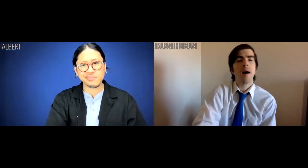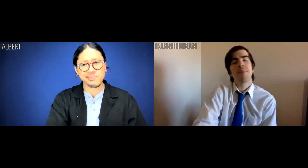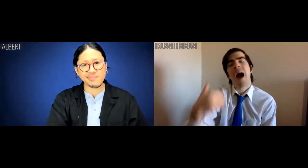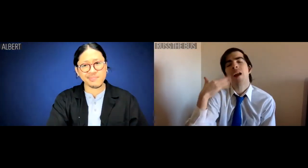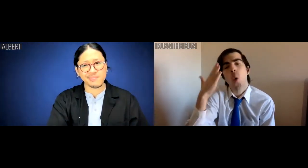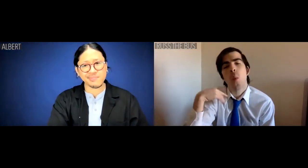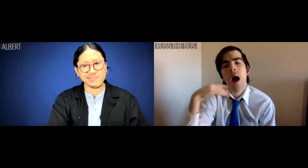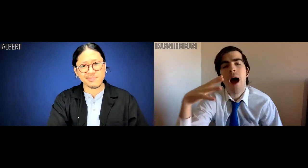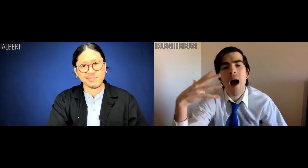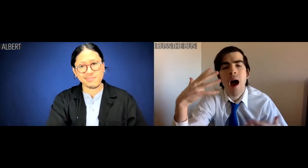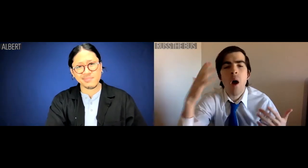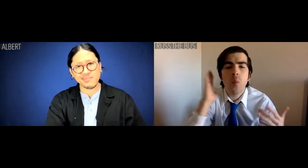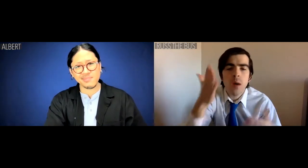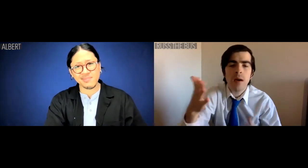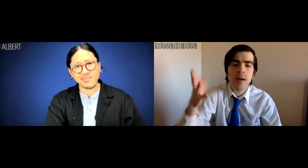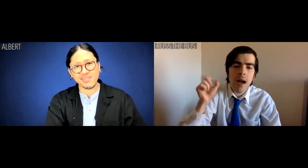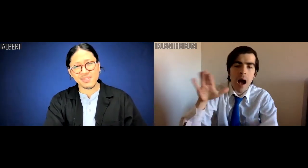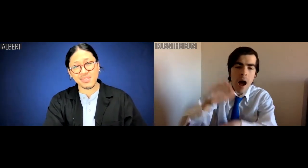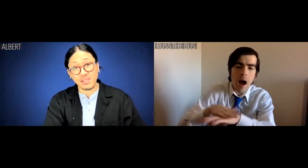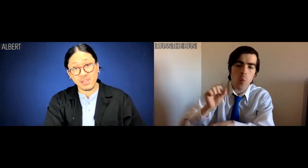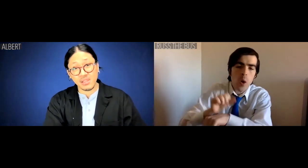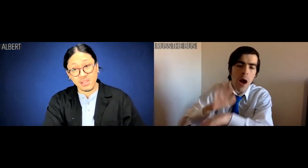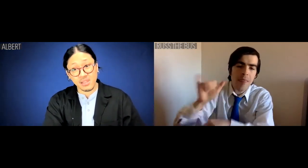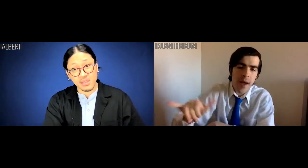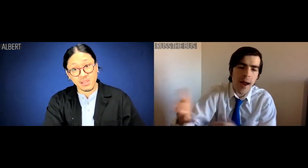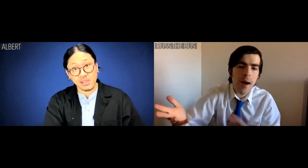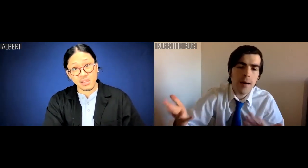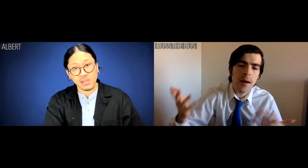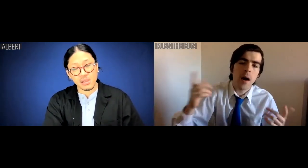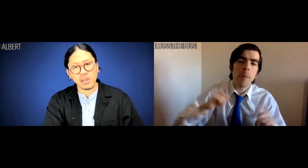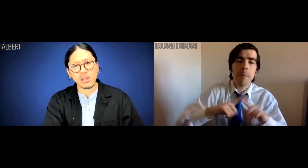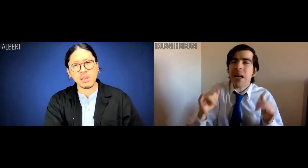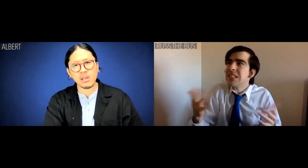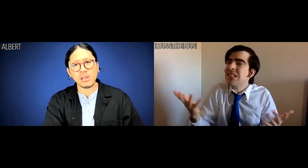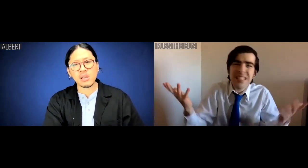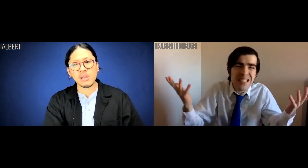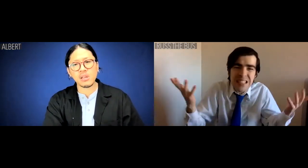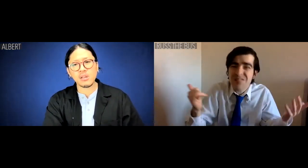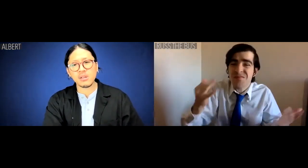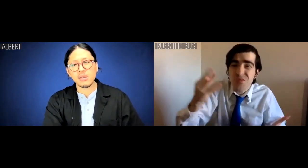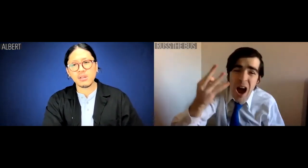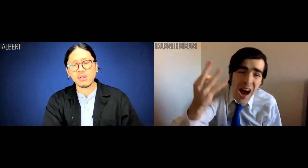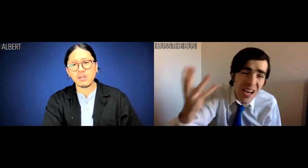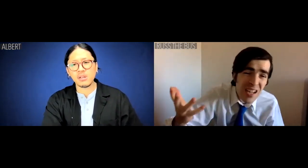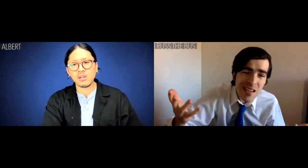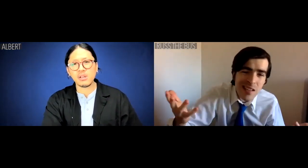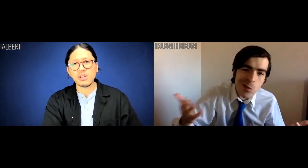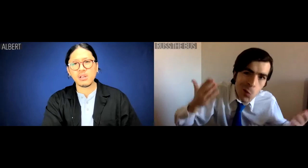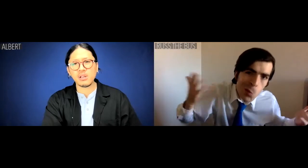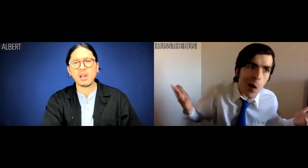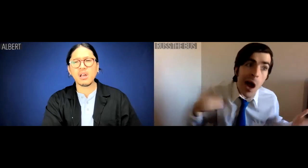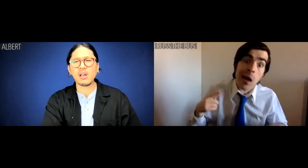Russ the Bus: I know I was going to get on that, but it's Friday, you know?